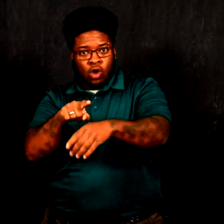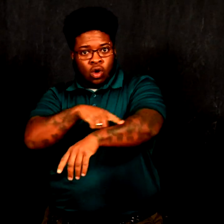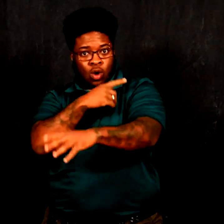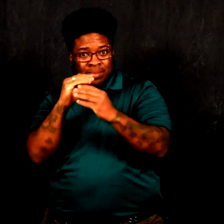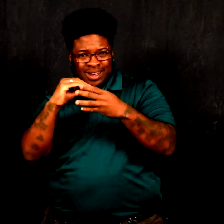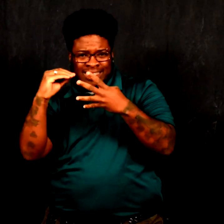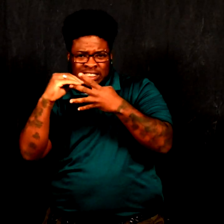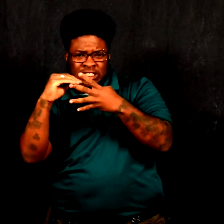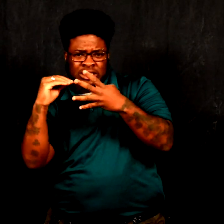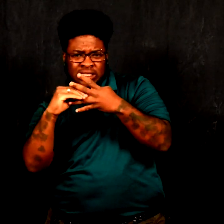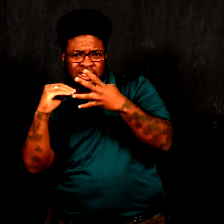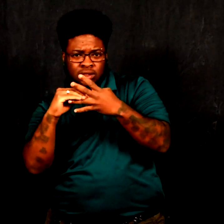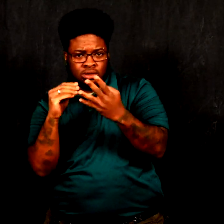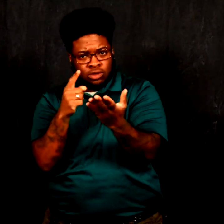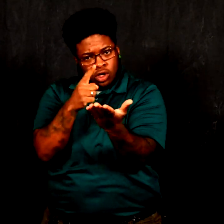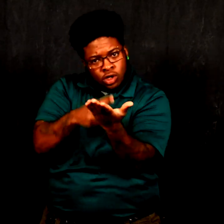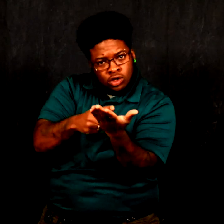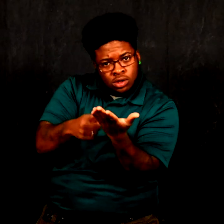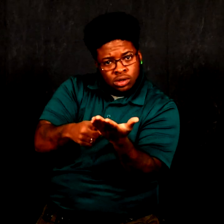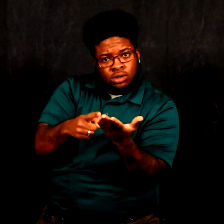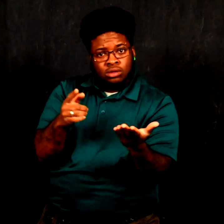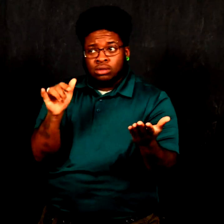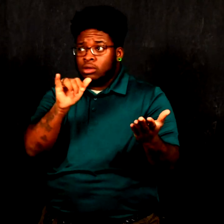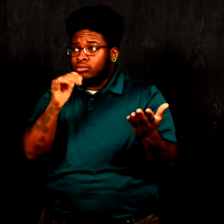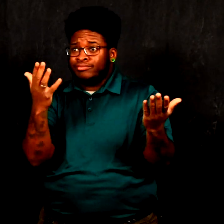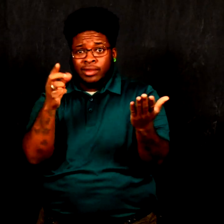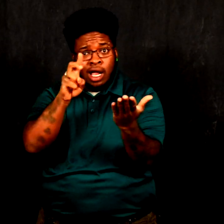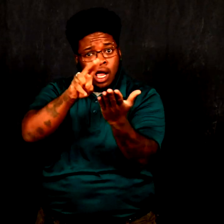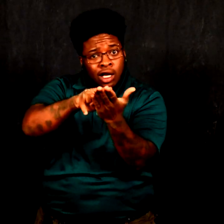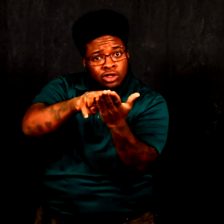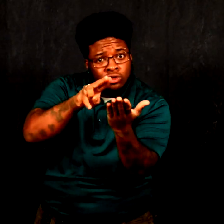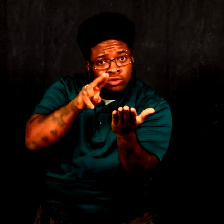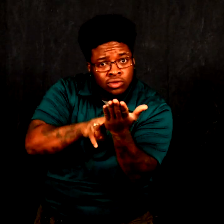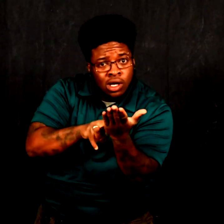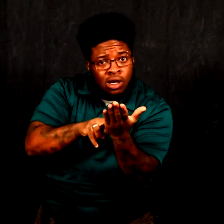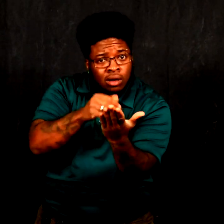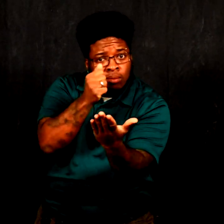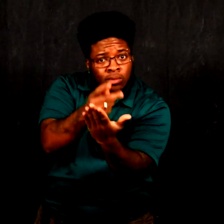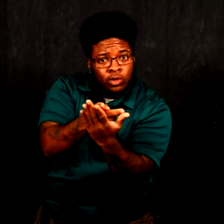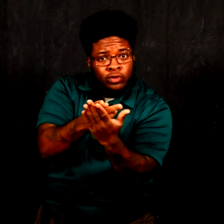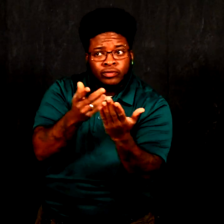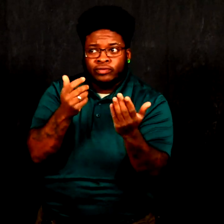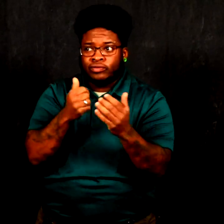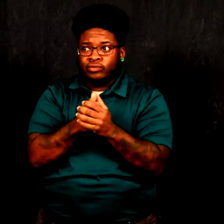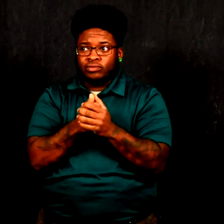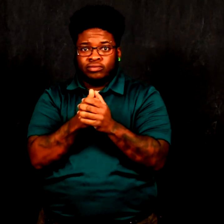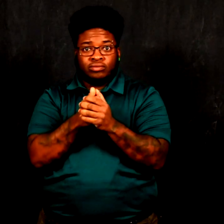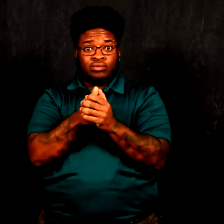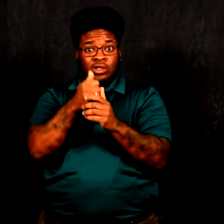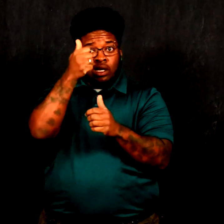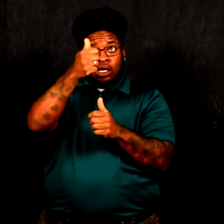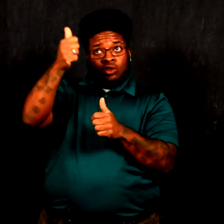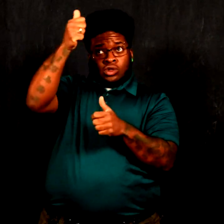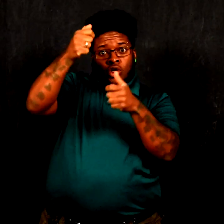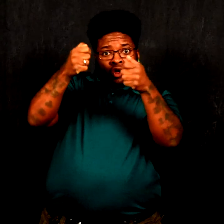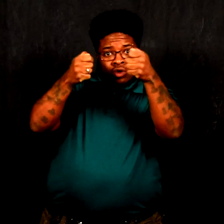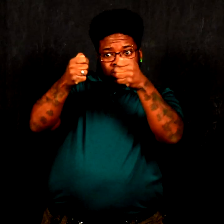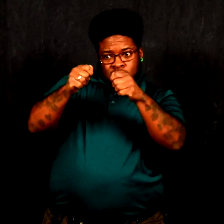in between full board meetings to discuss issues like contract approvals and the Executive Director’s